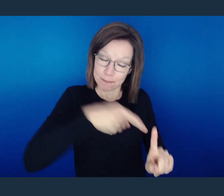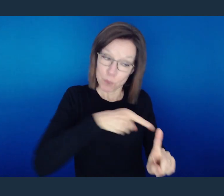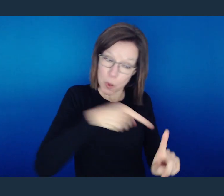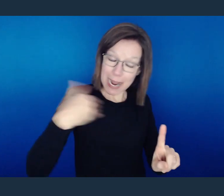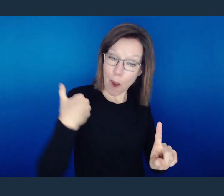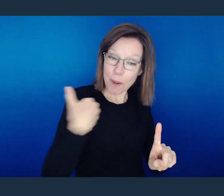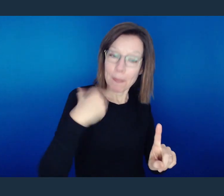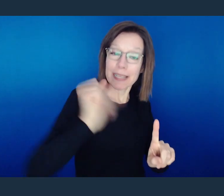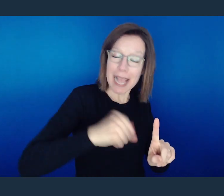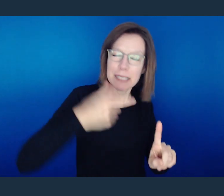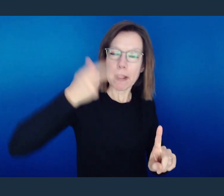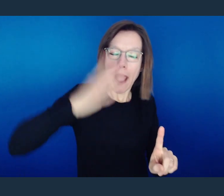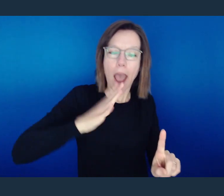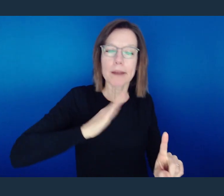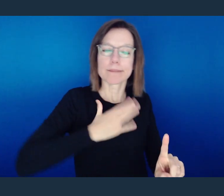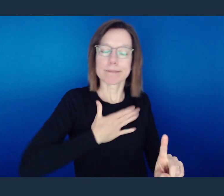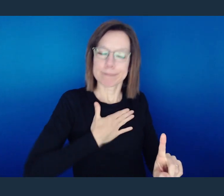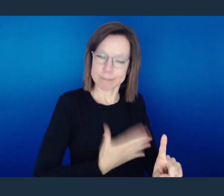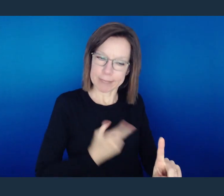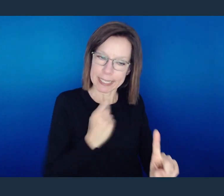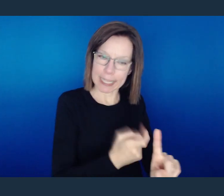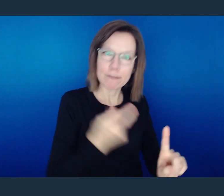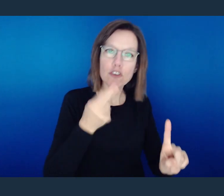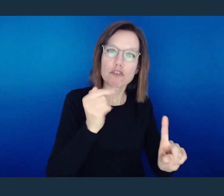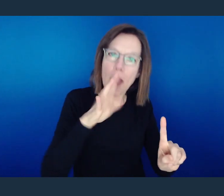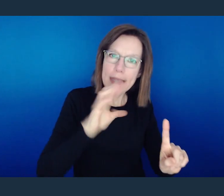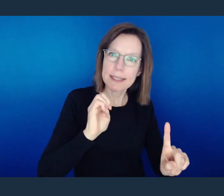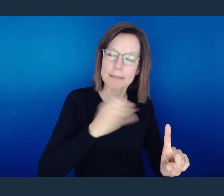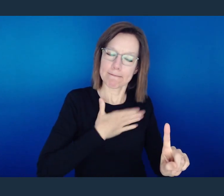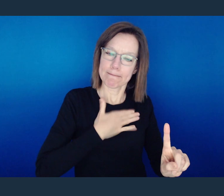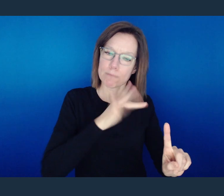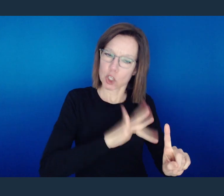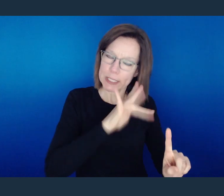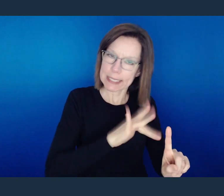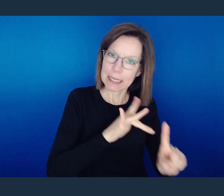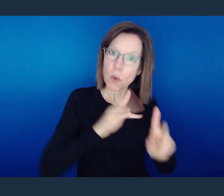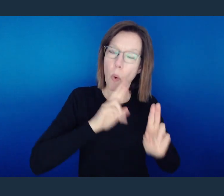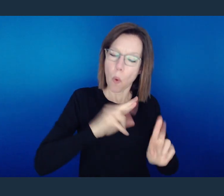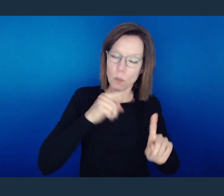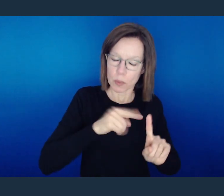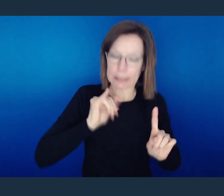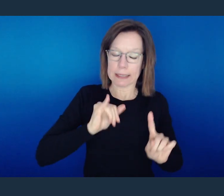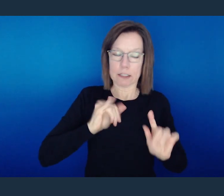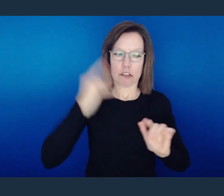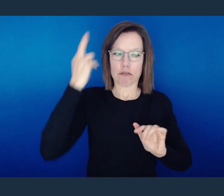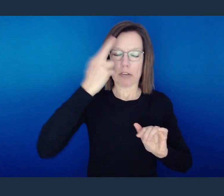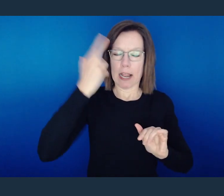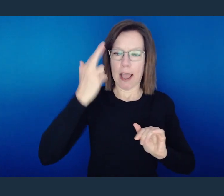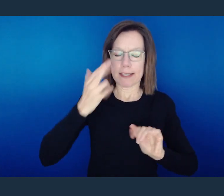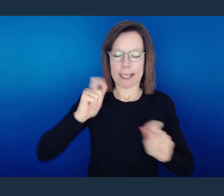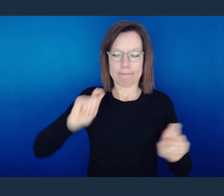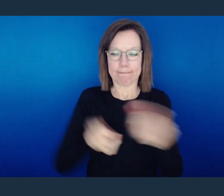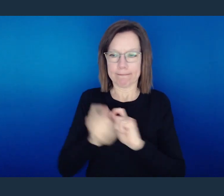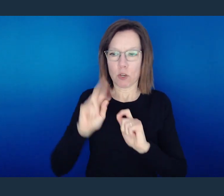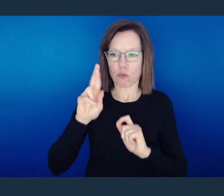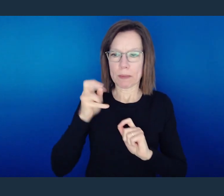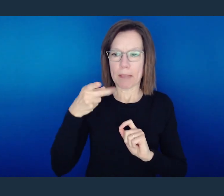And it's not that God hasn't held you accountable to it. But He has given you grace and mercy so that you might get it right, with the hope that you might repent.